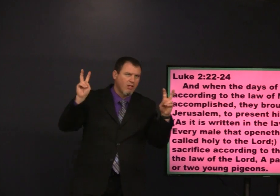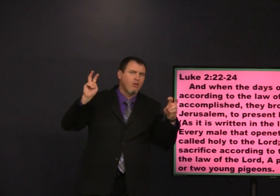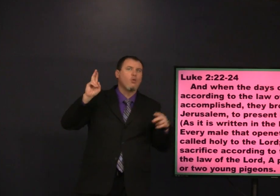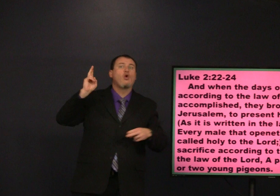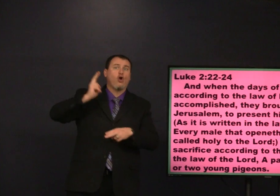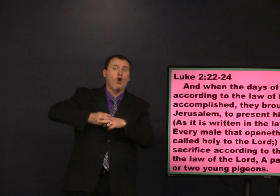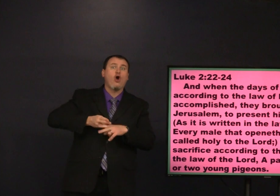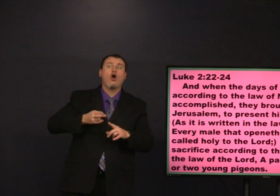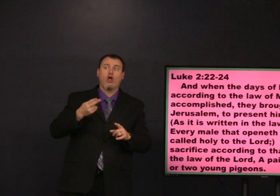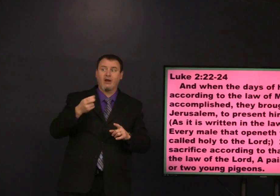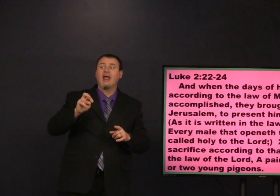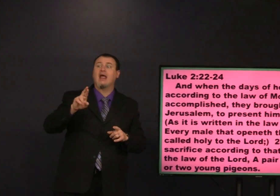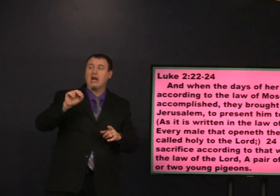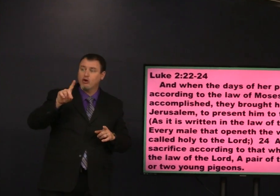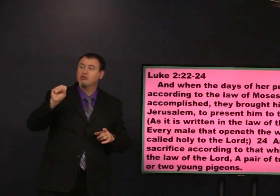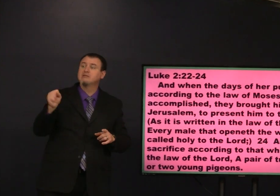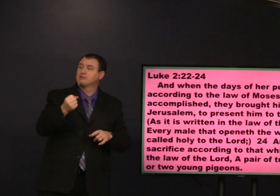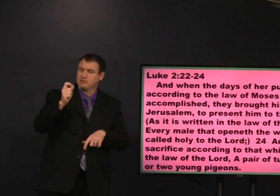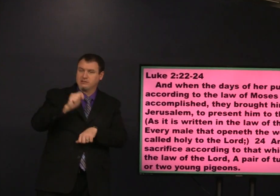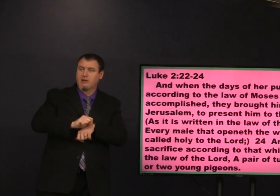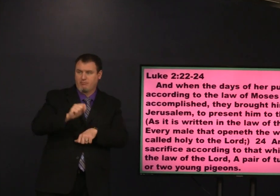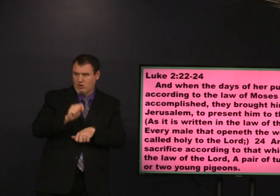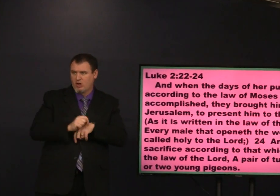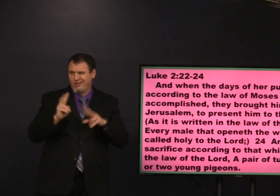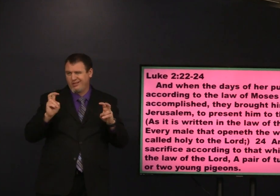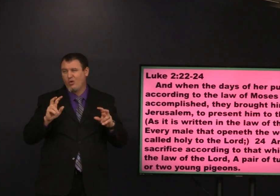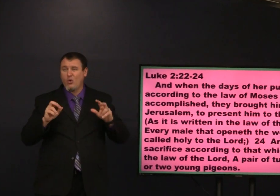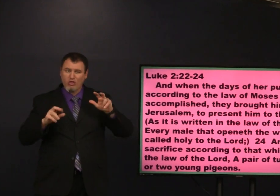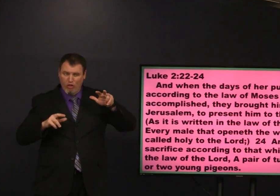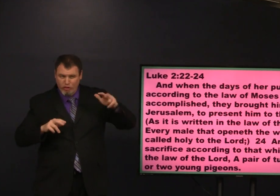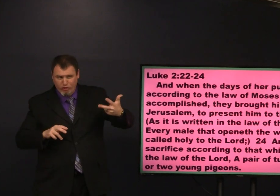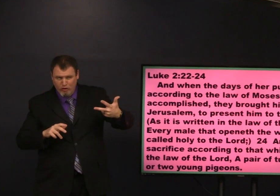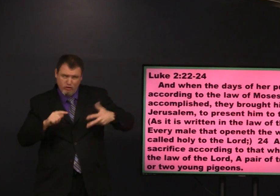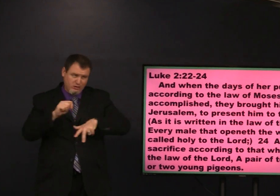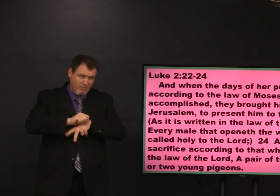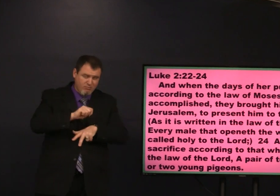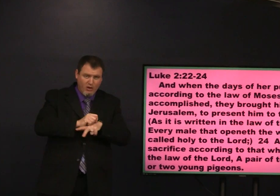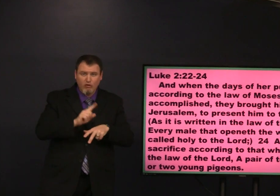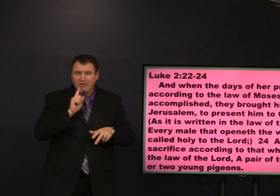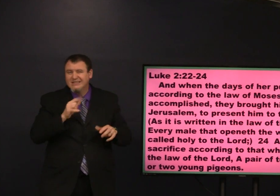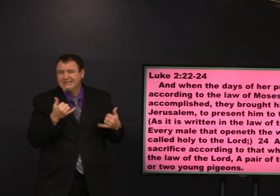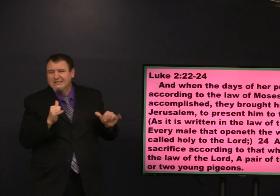they renovated the temple and they called The herod's Temple at that time so that was kind of